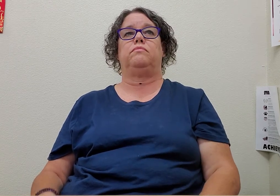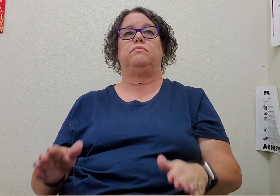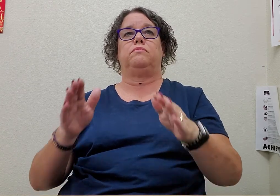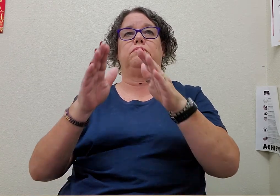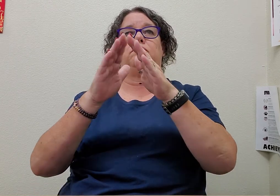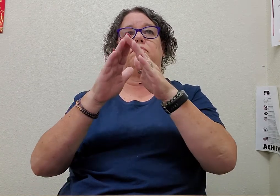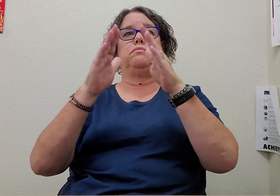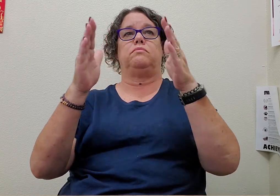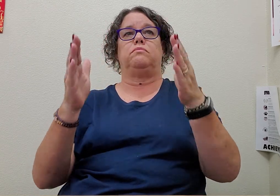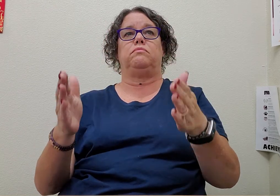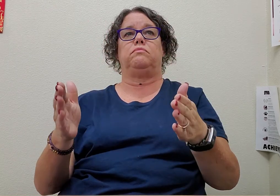house